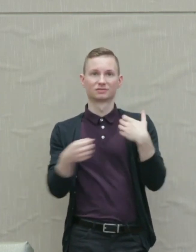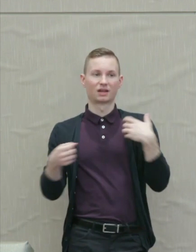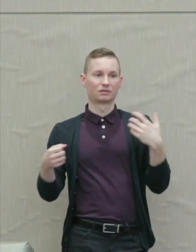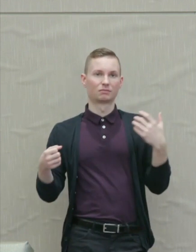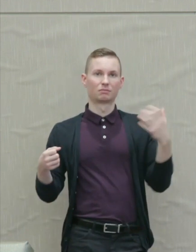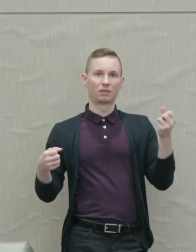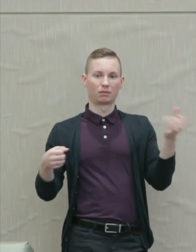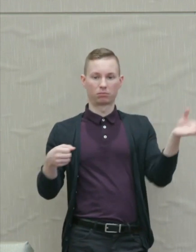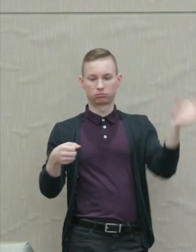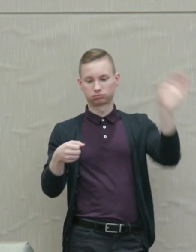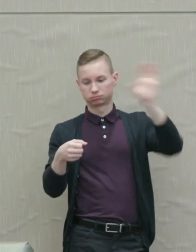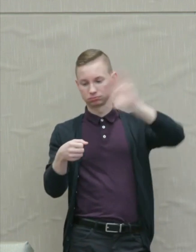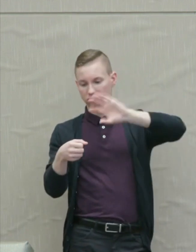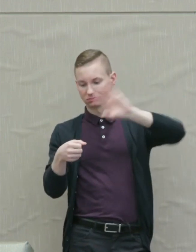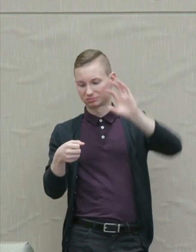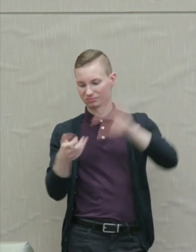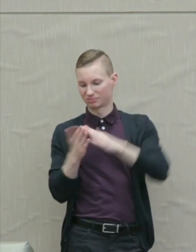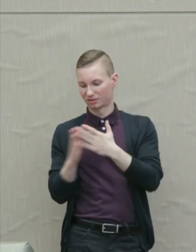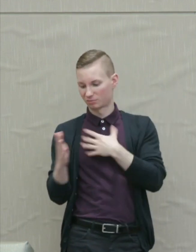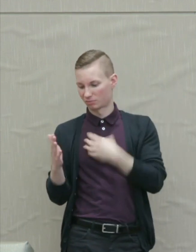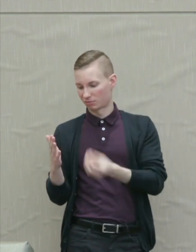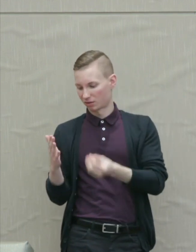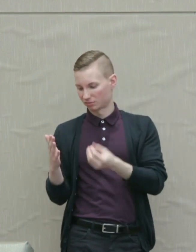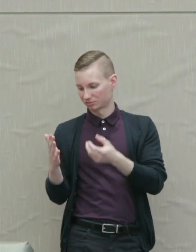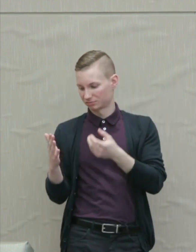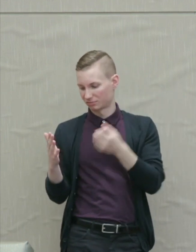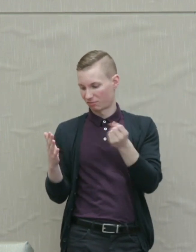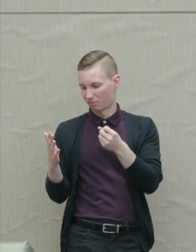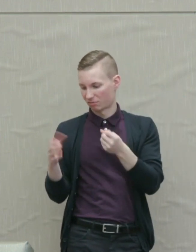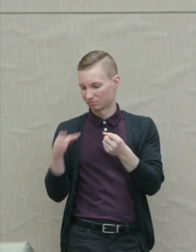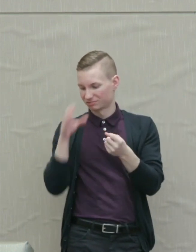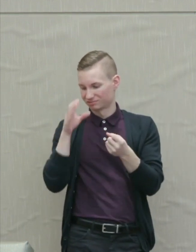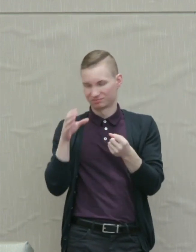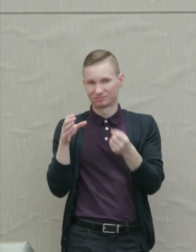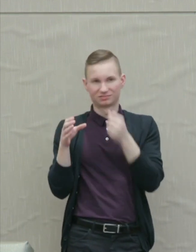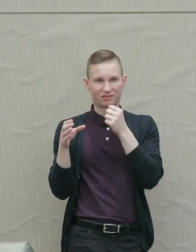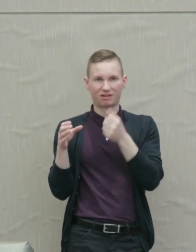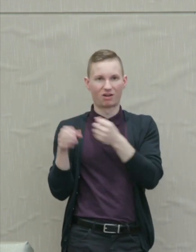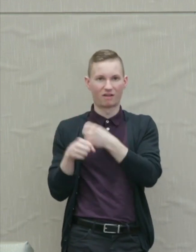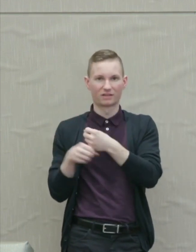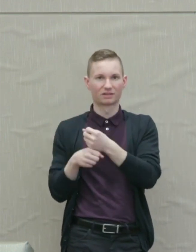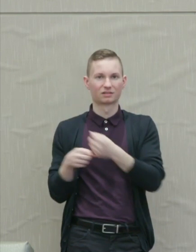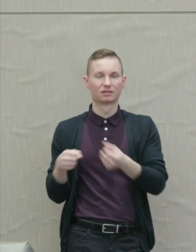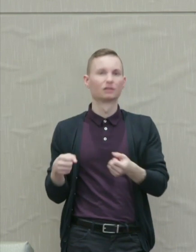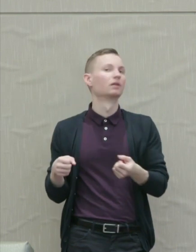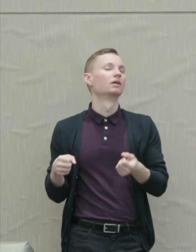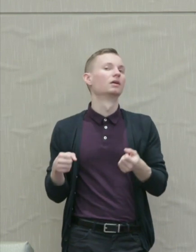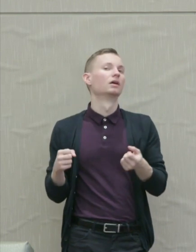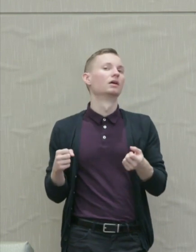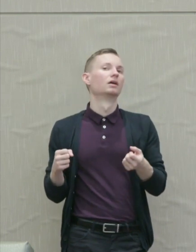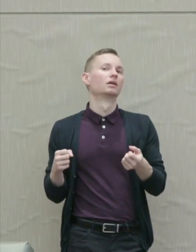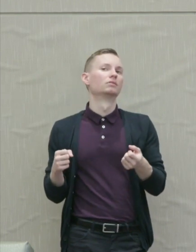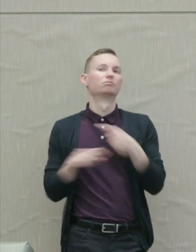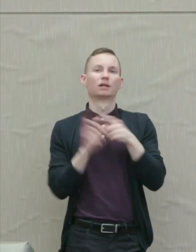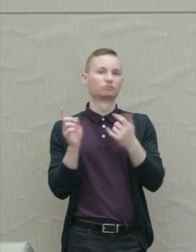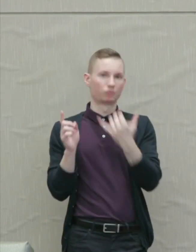into it, it's gotten white and cold. Doesn't even taste like coffee. But that was wrong.